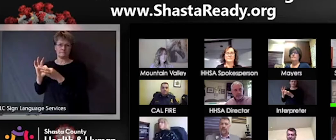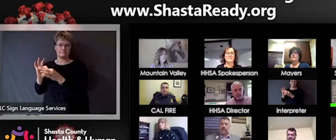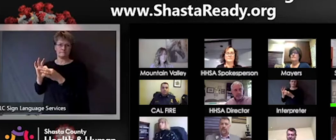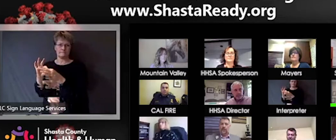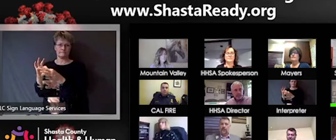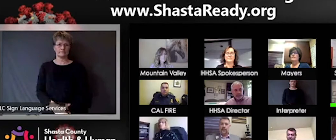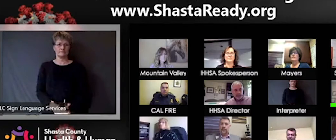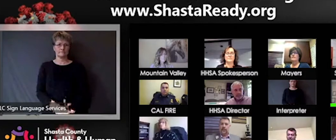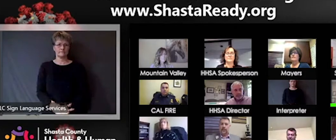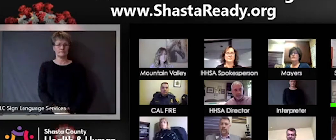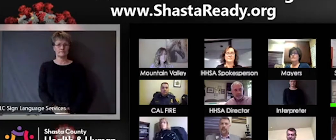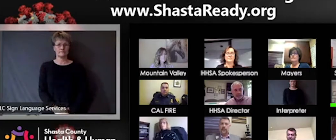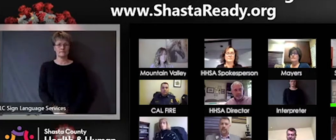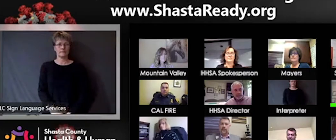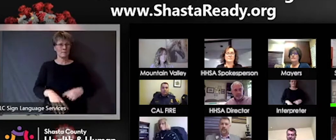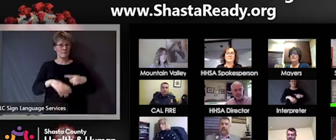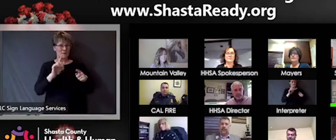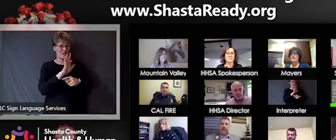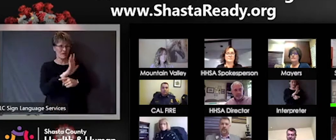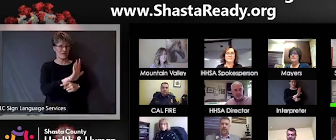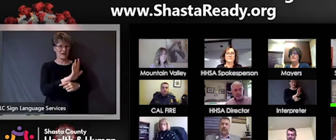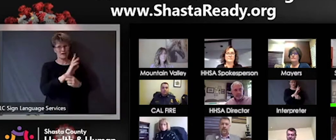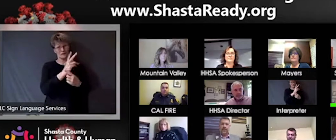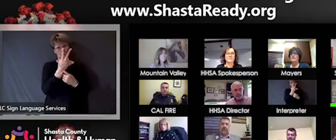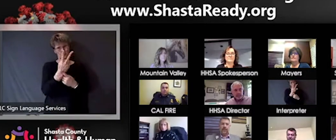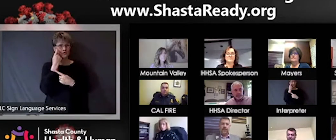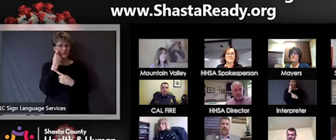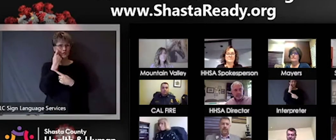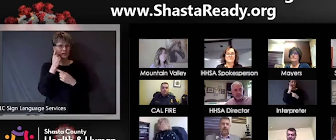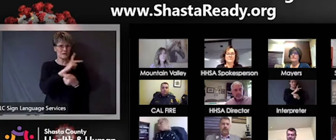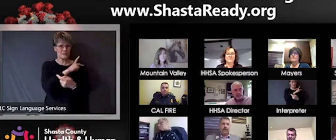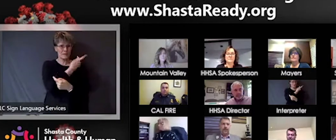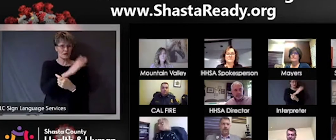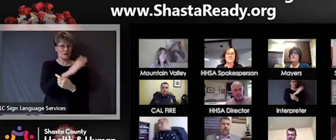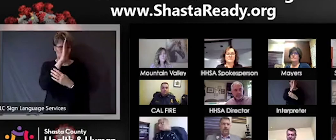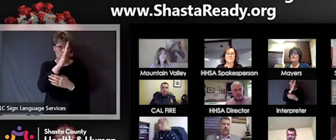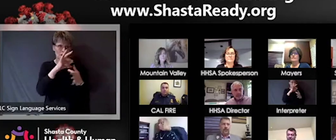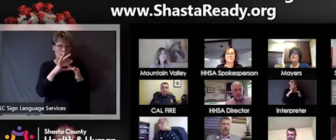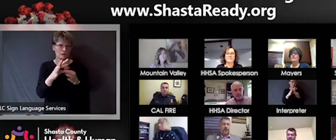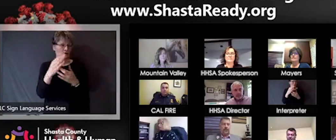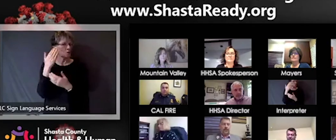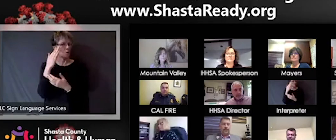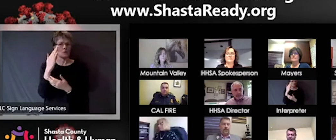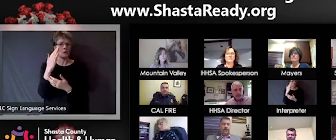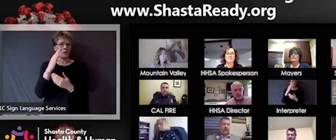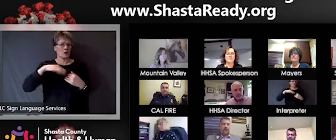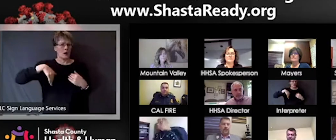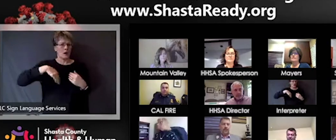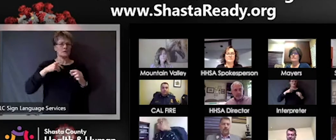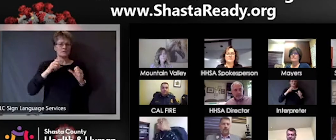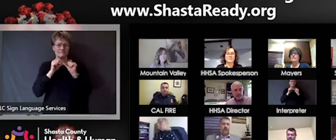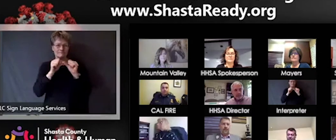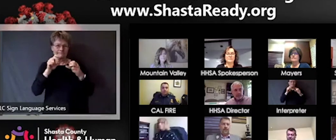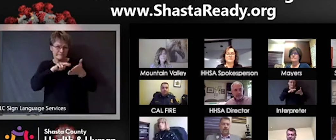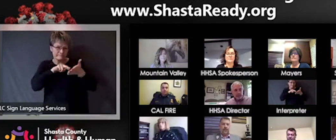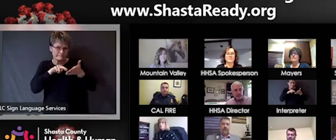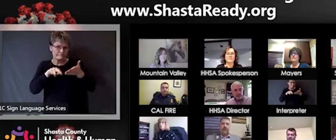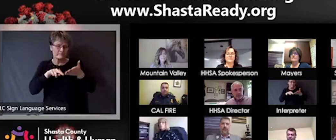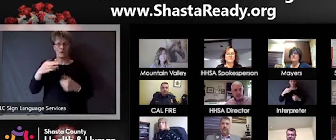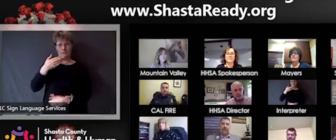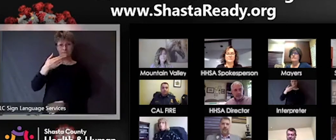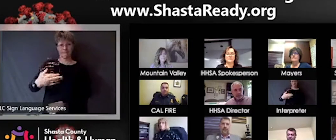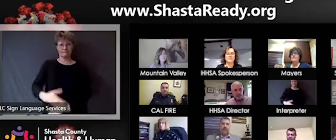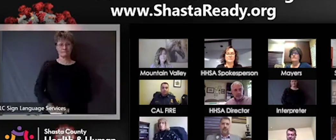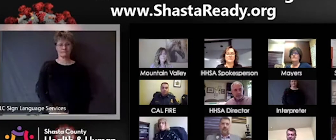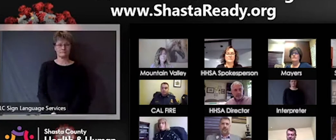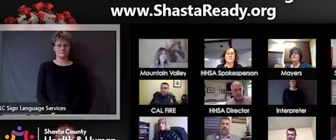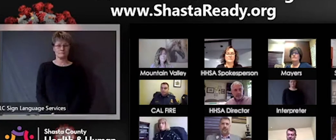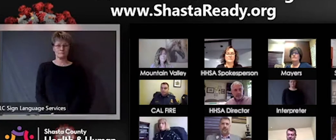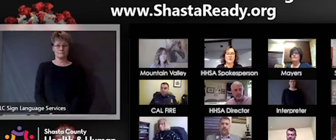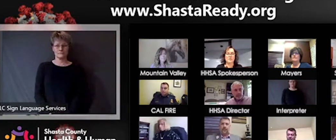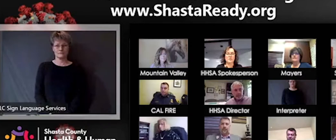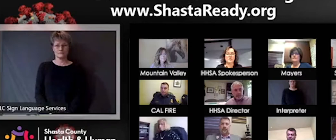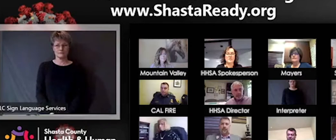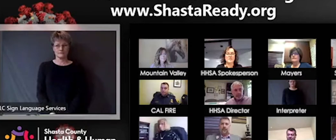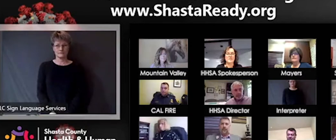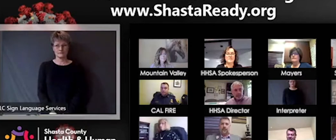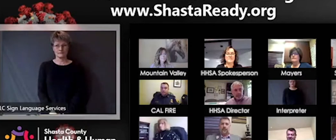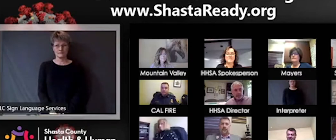connection we're still looking into. Okay, thank you. Other questions?